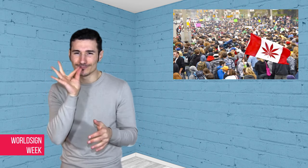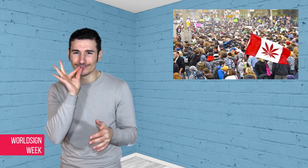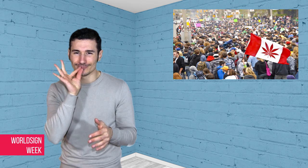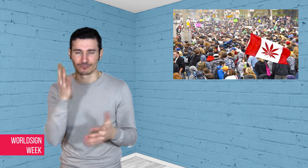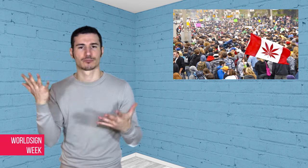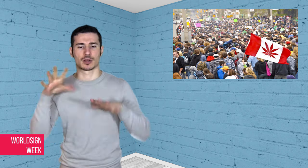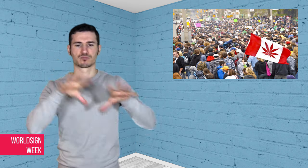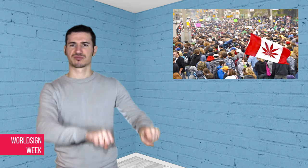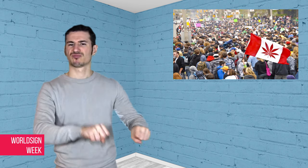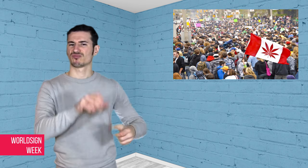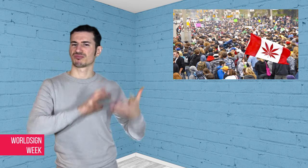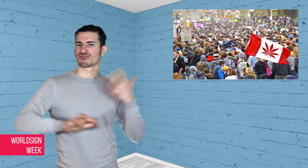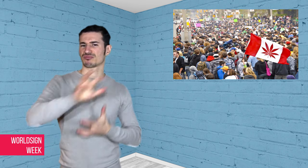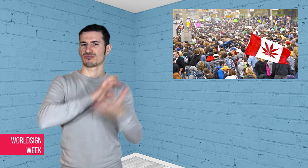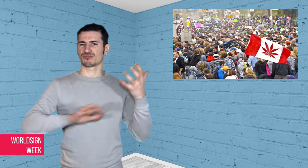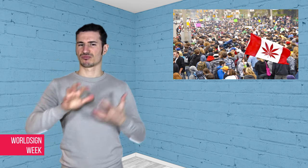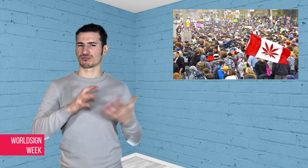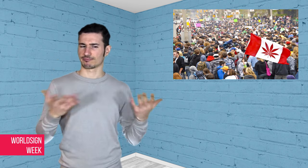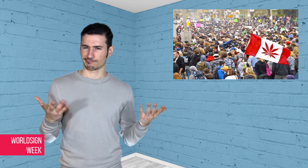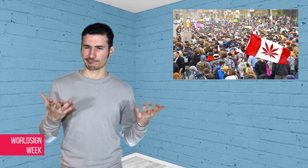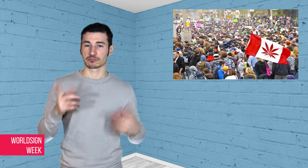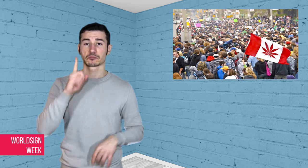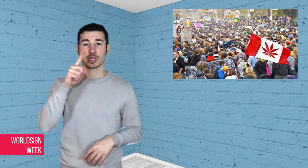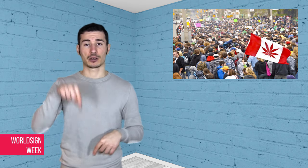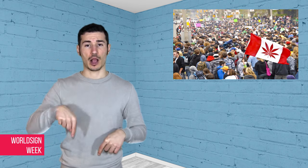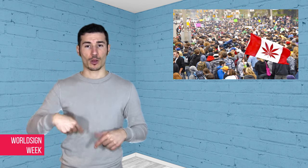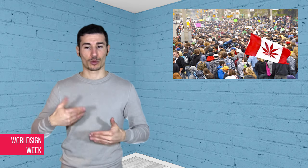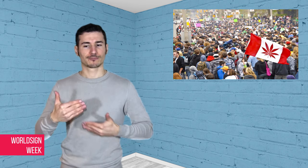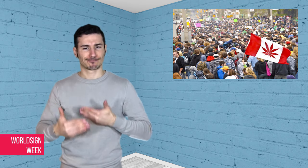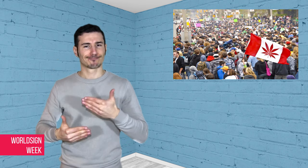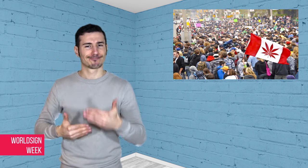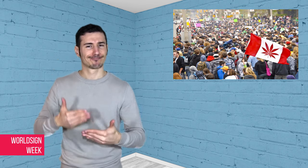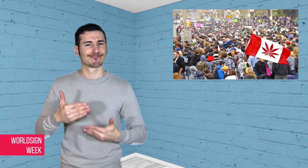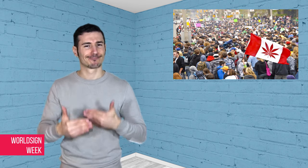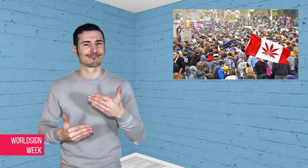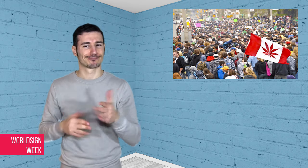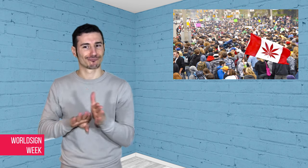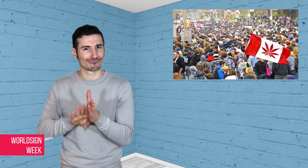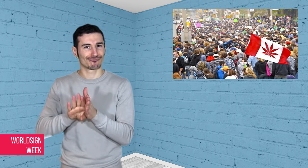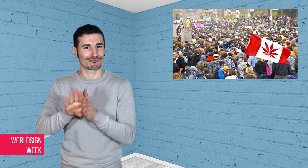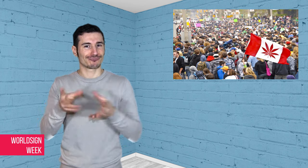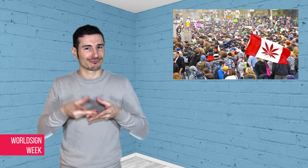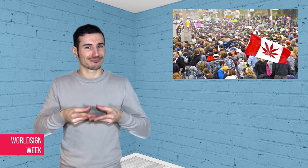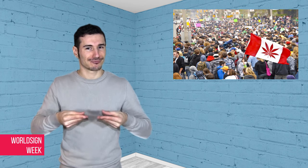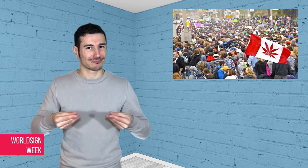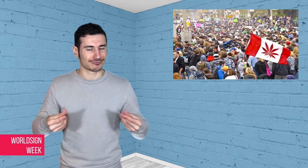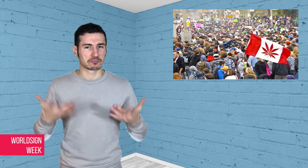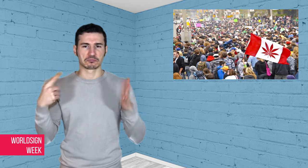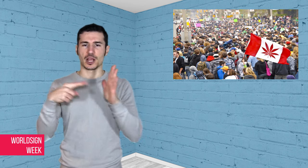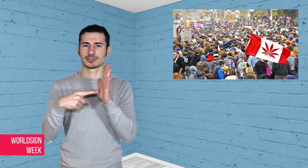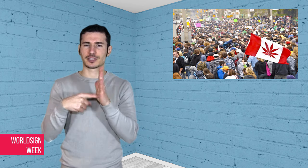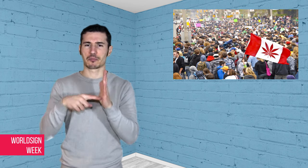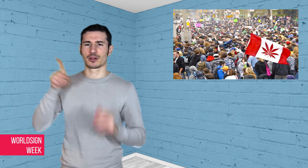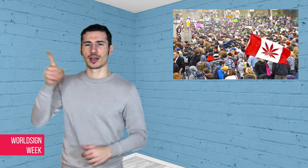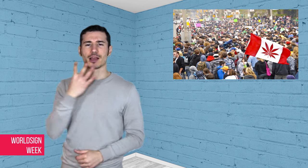days are quickly disappearing; Israel, a nation notorious for its tough laws,